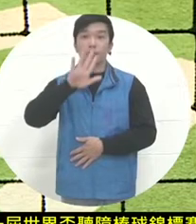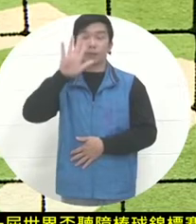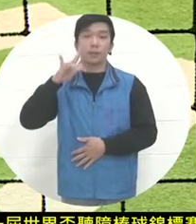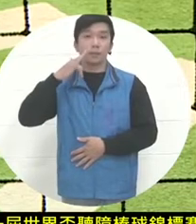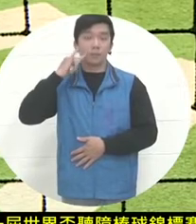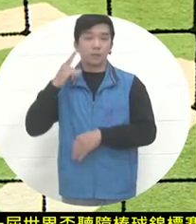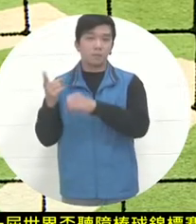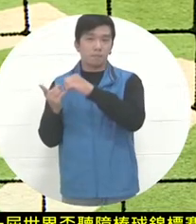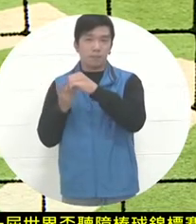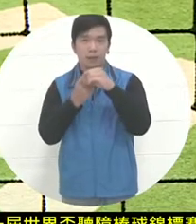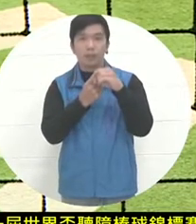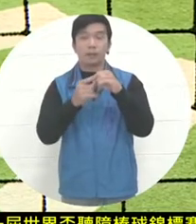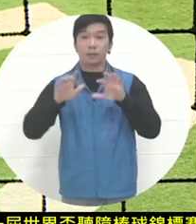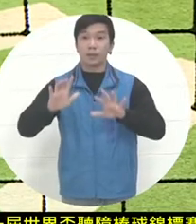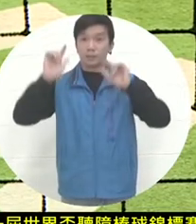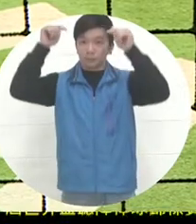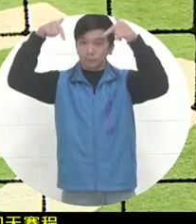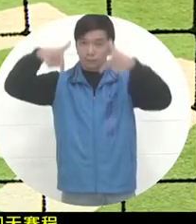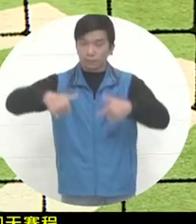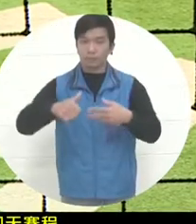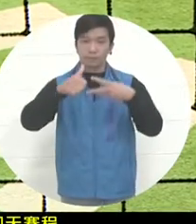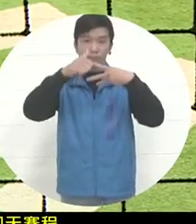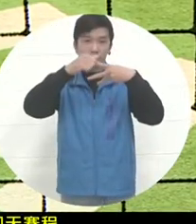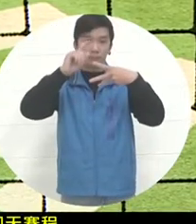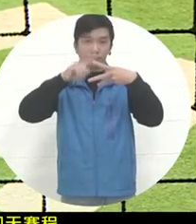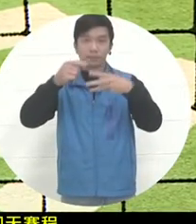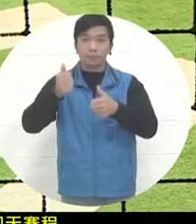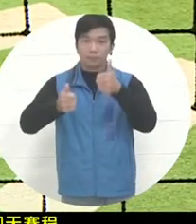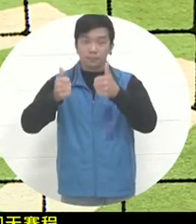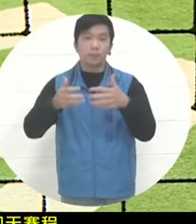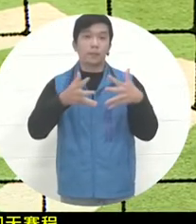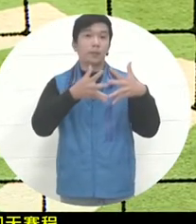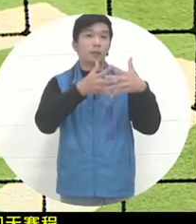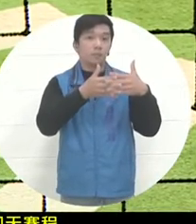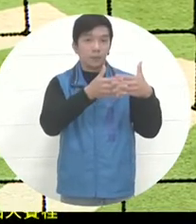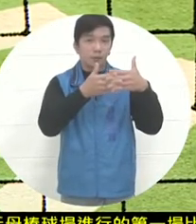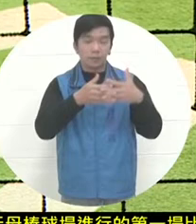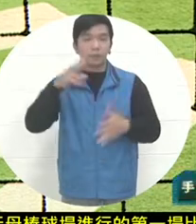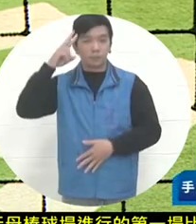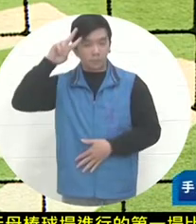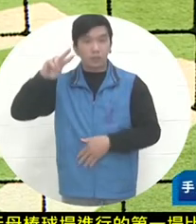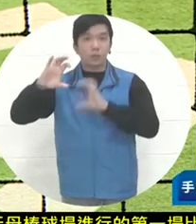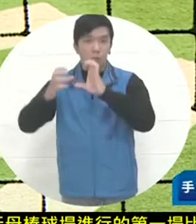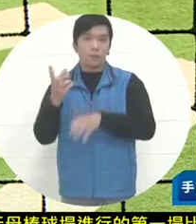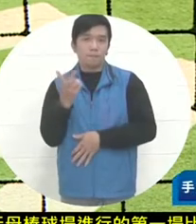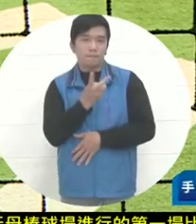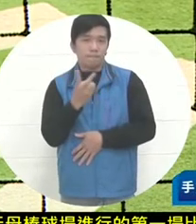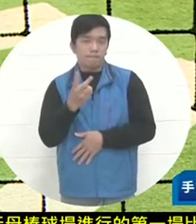played at the venue was a match between two American teams, the United States versus Mexico. In the second half of the inning,